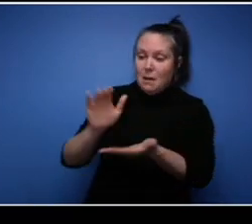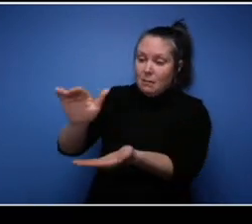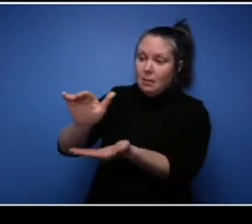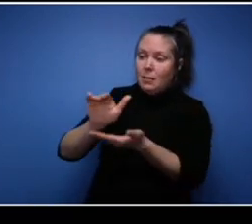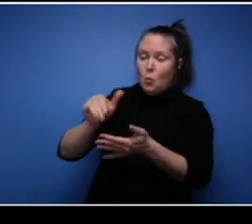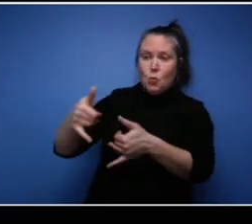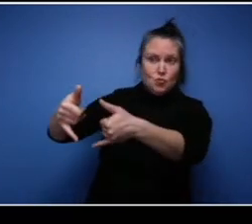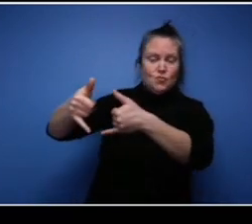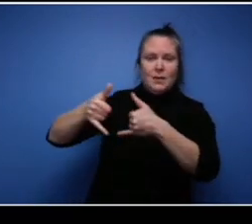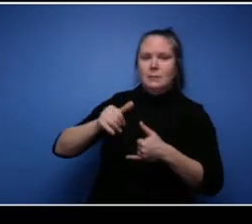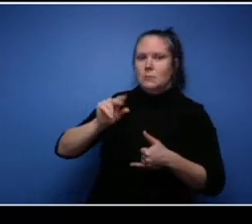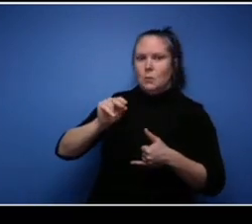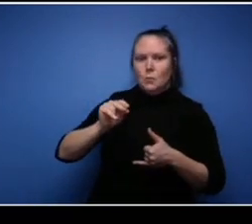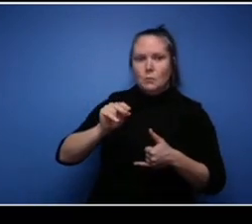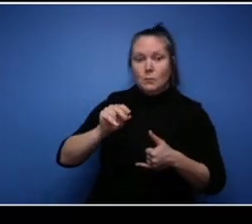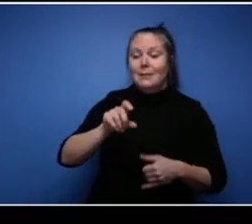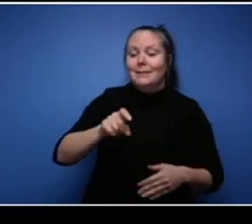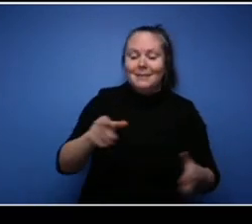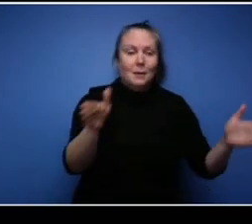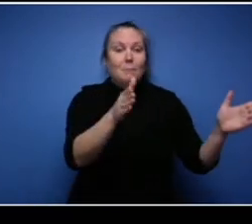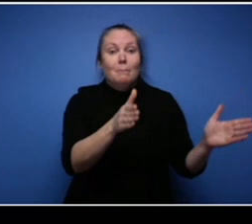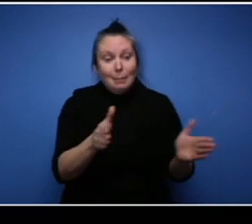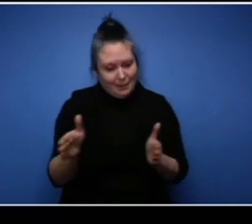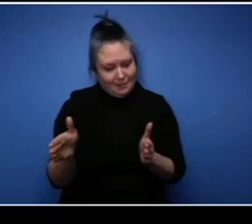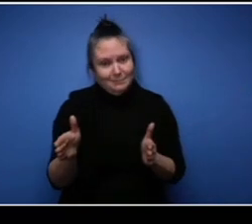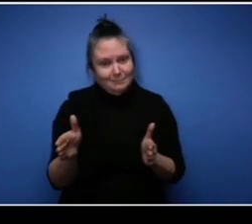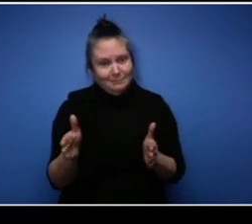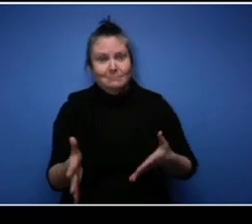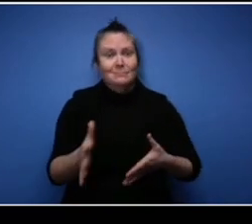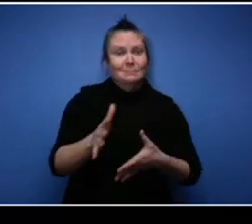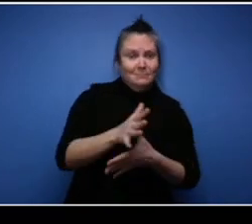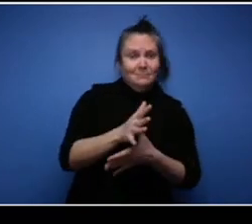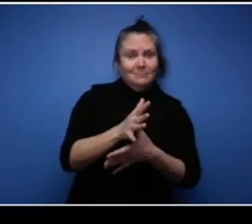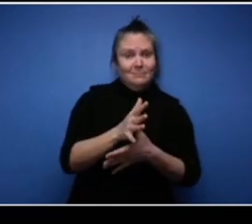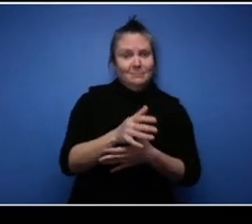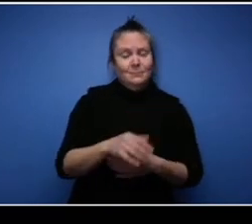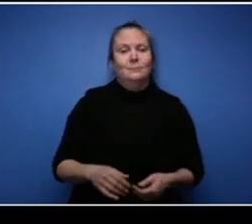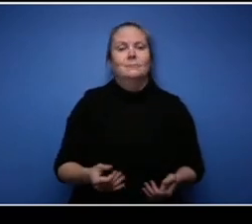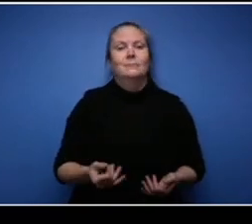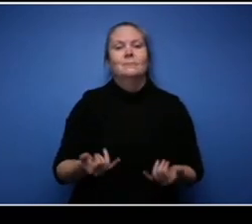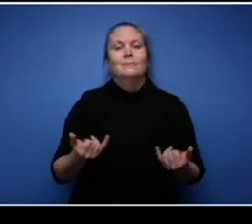going to go in five to ten years with your business and last but not least guys them